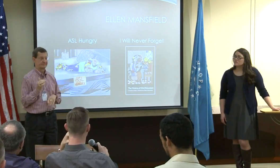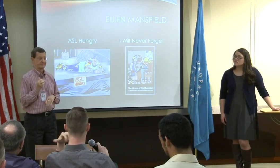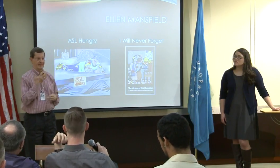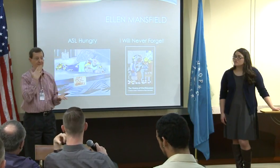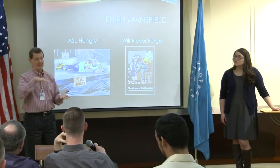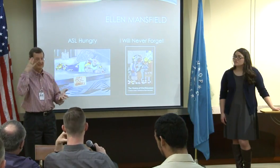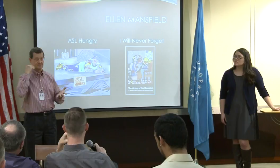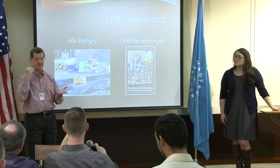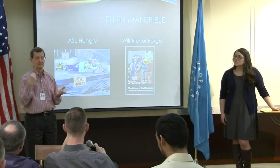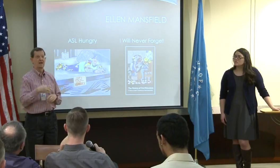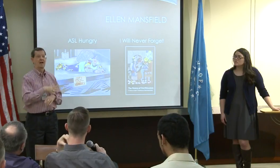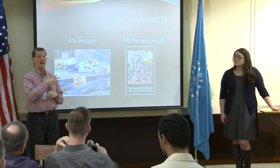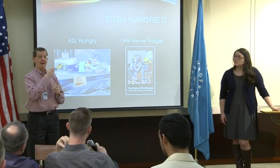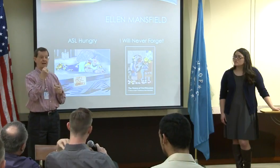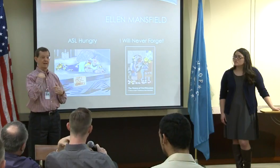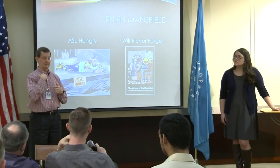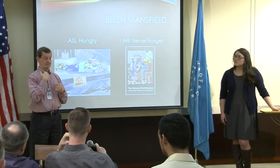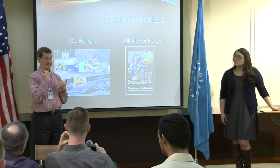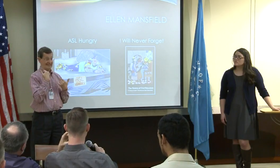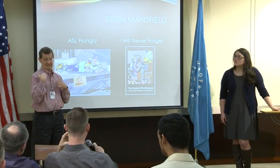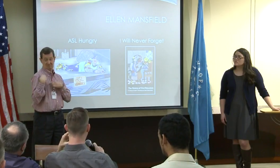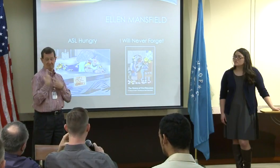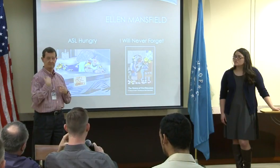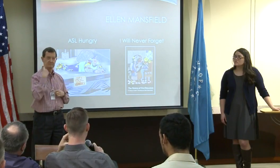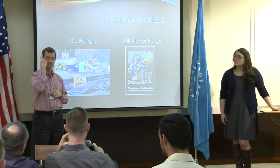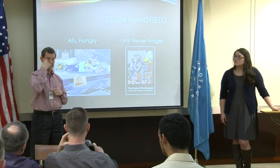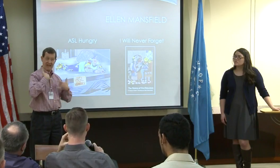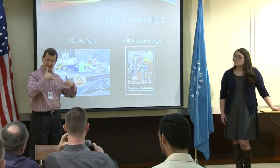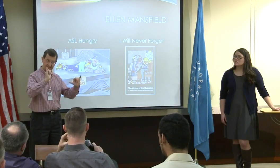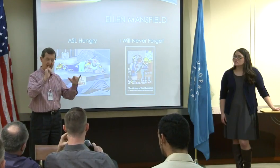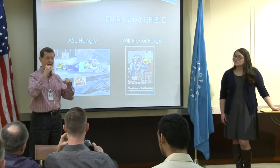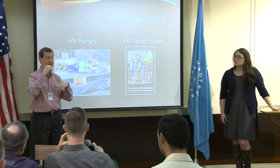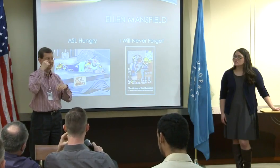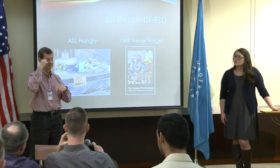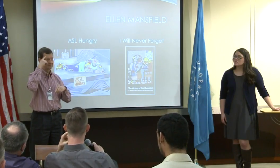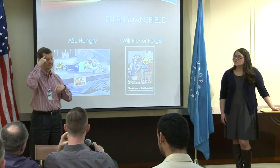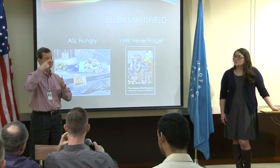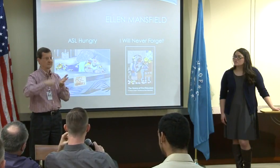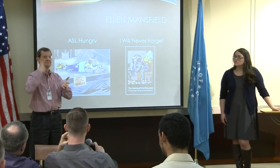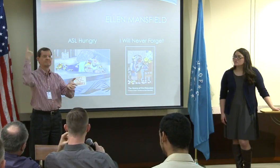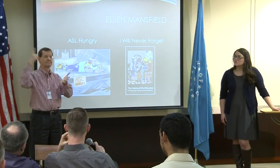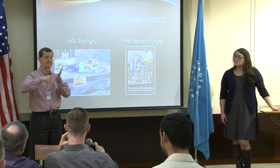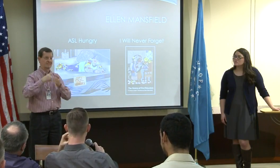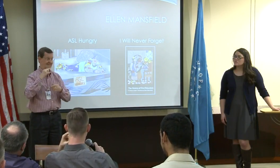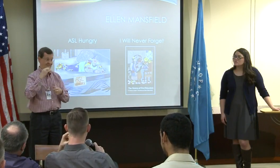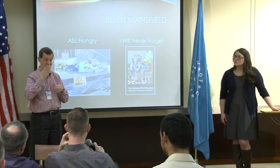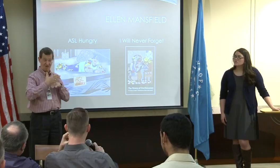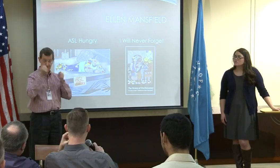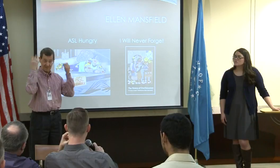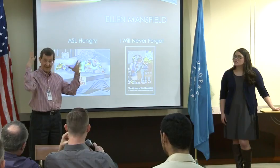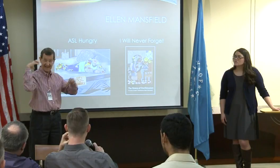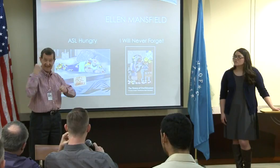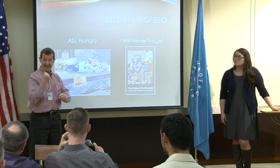for the humiliation at that time. And that was one of the really negative experiences that I had. Still to this time -- I know every once in a while,